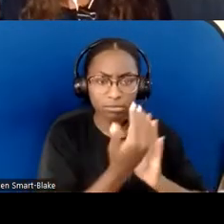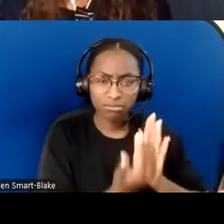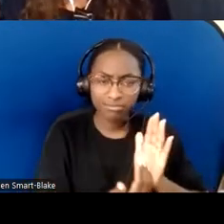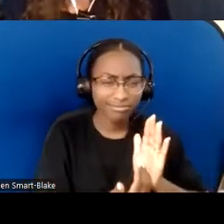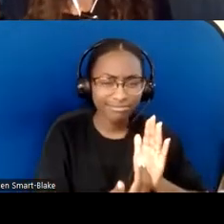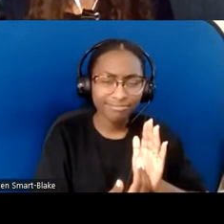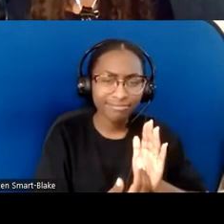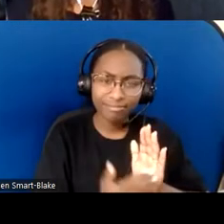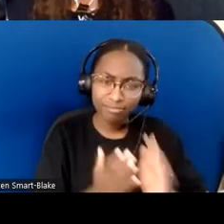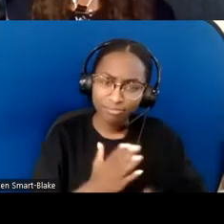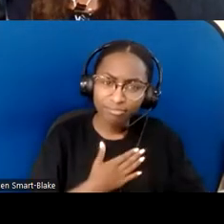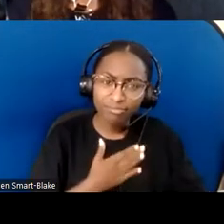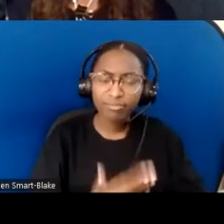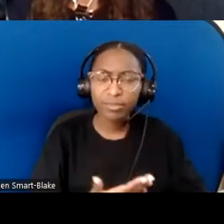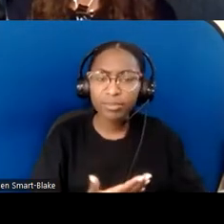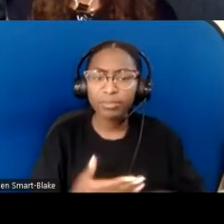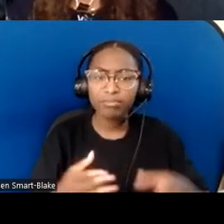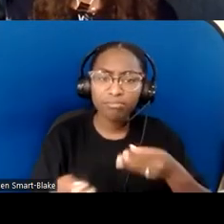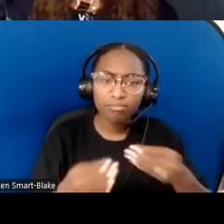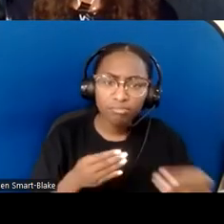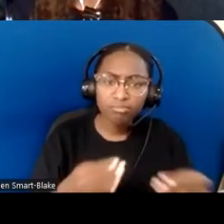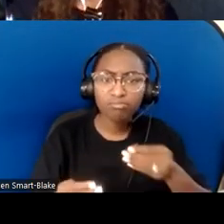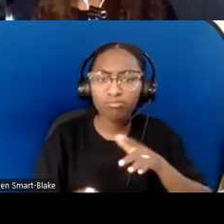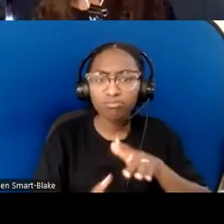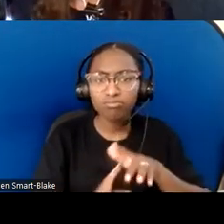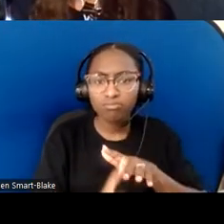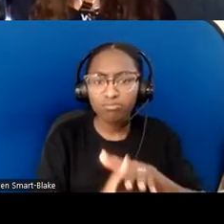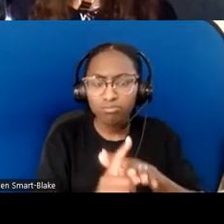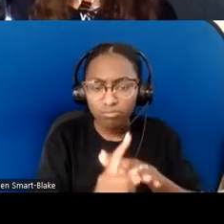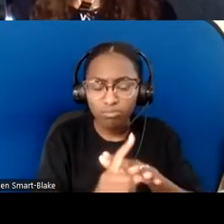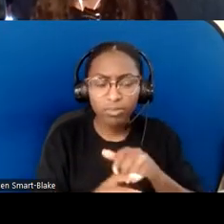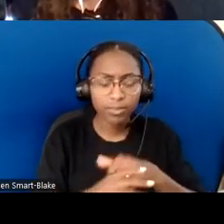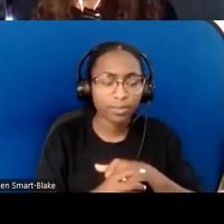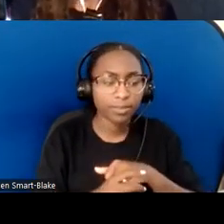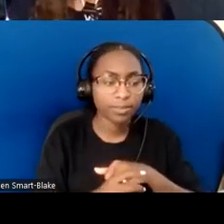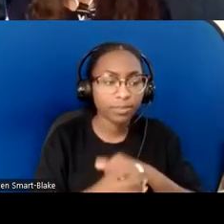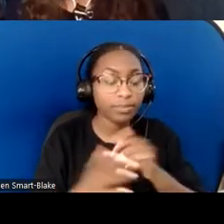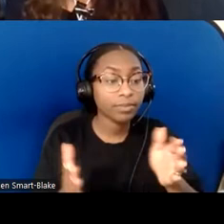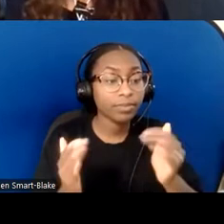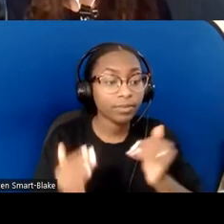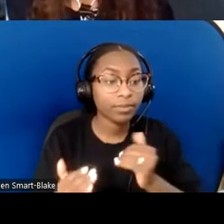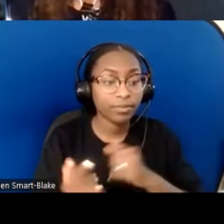Another thing to do is to engage in how you offer prayer, or who gets to pray